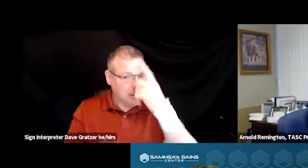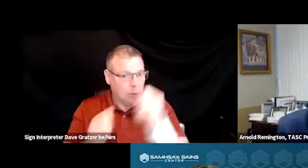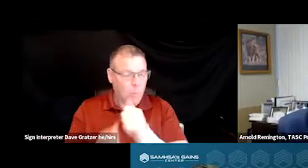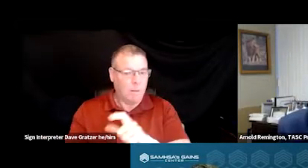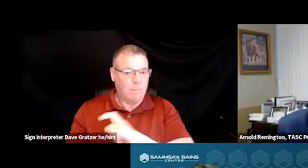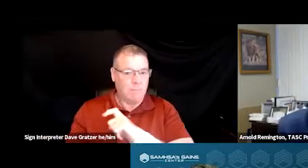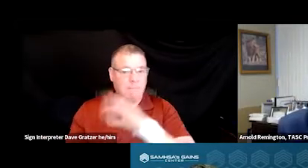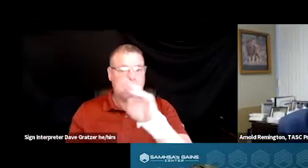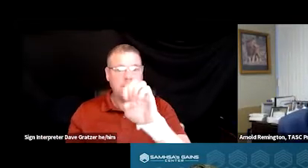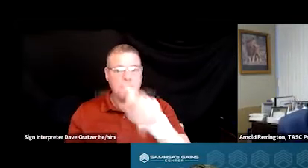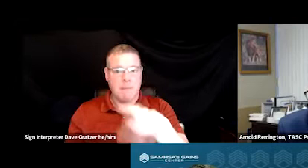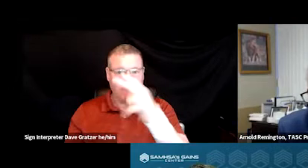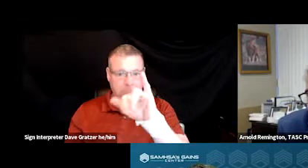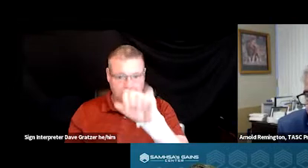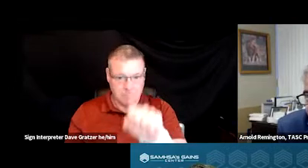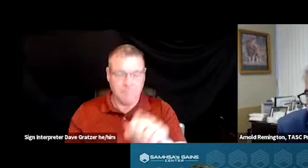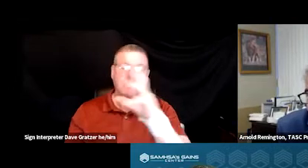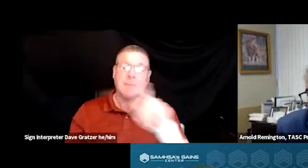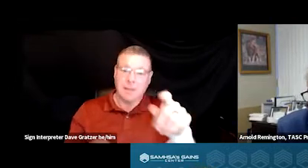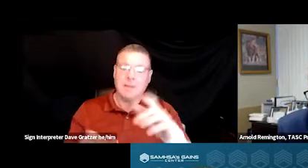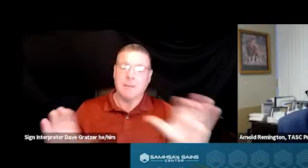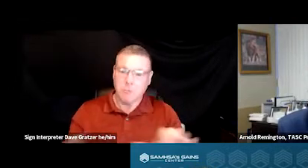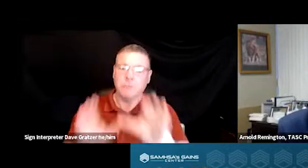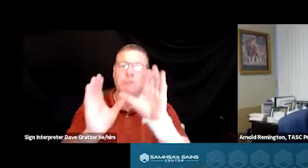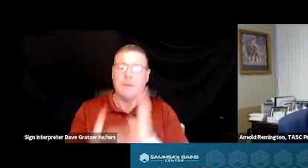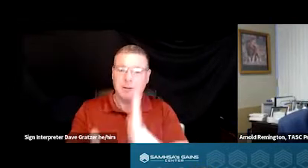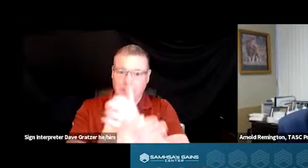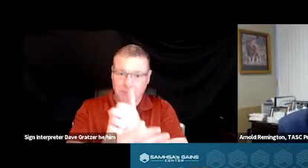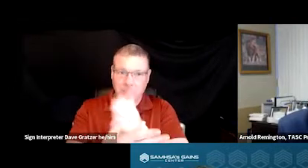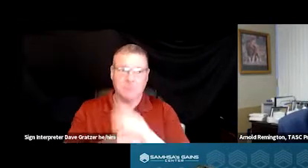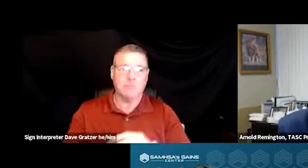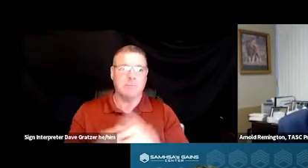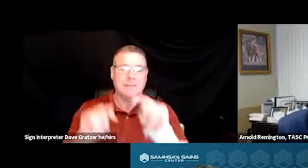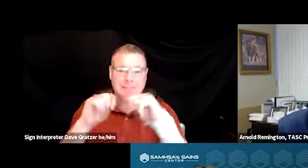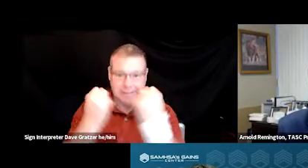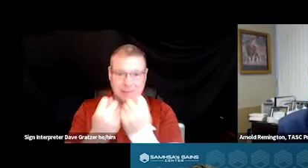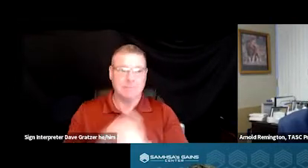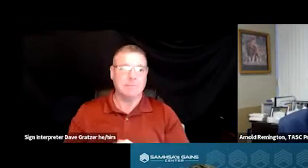and had developed the Crisis Intervention Team Model, CIT Model.